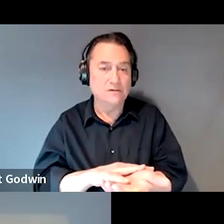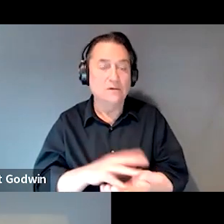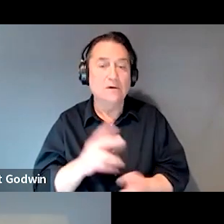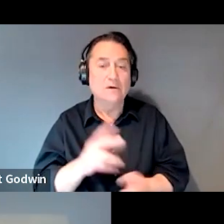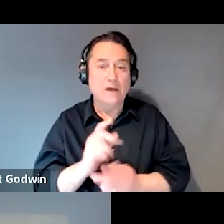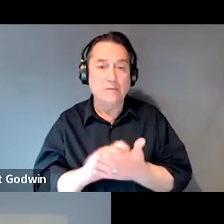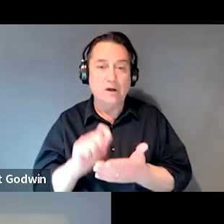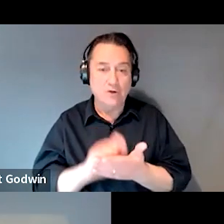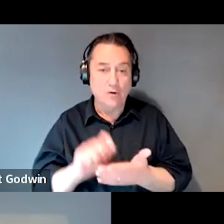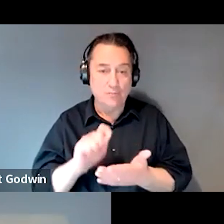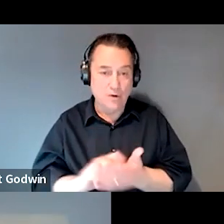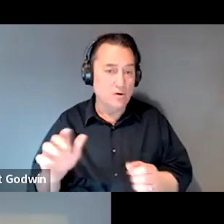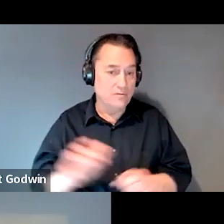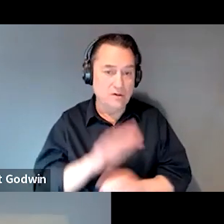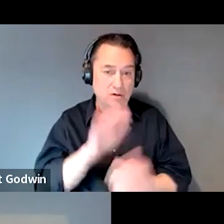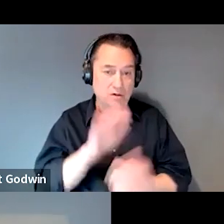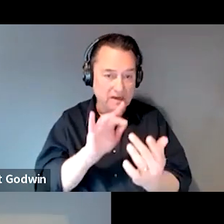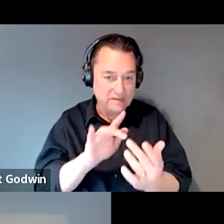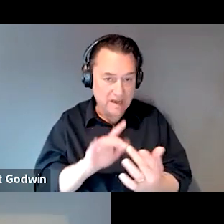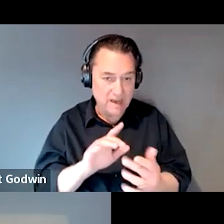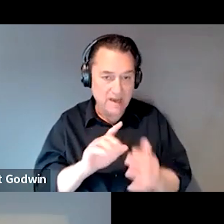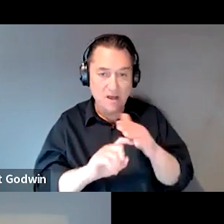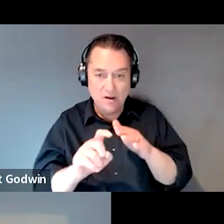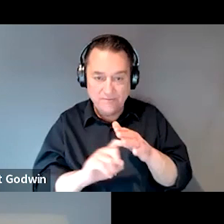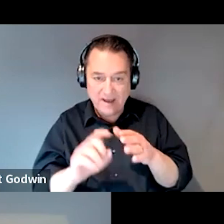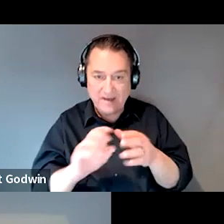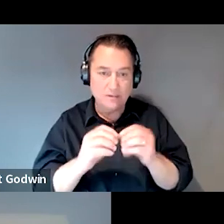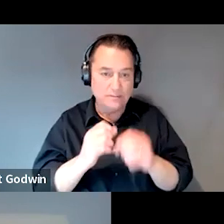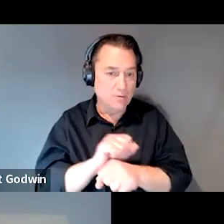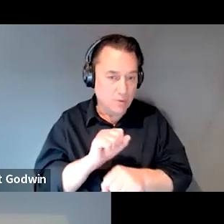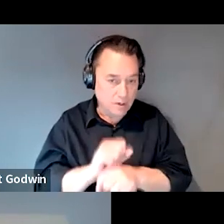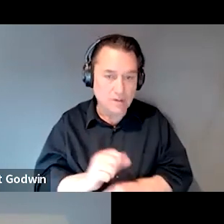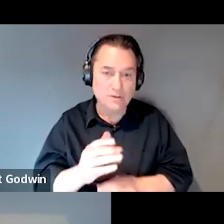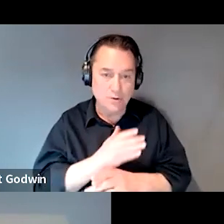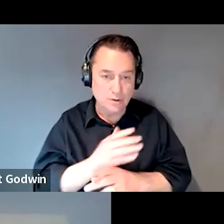of our contacts and our fax numbers that work just so that you can share them with the next person.